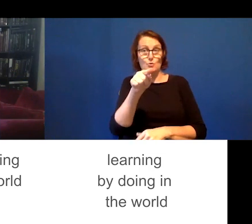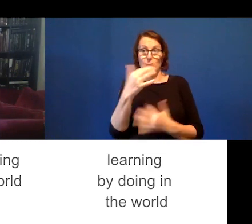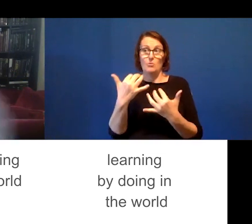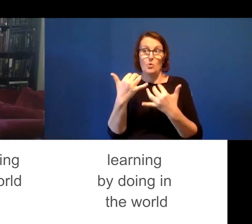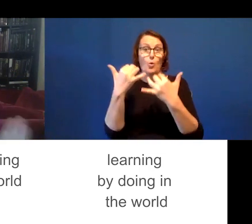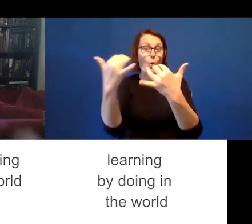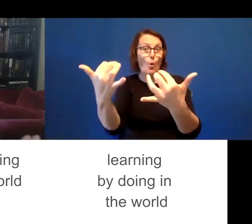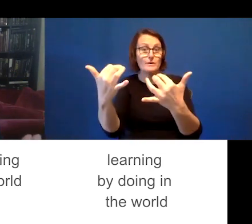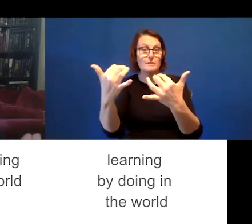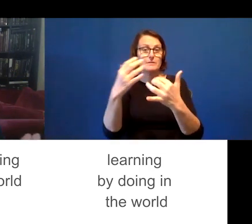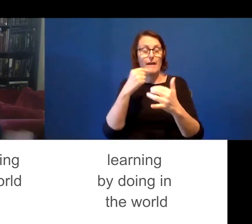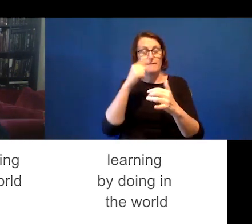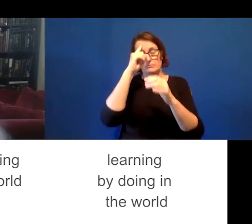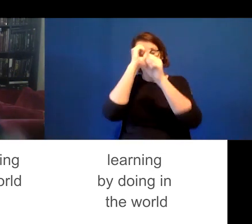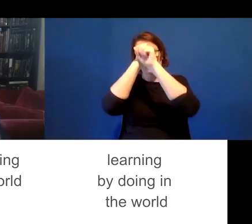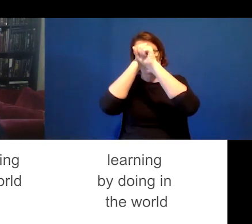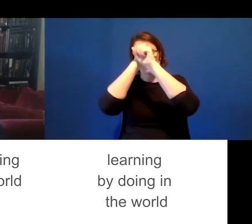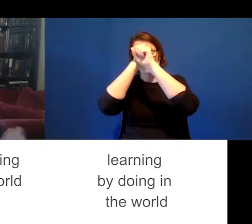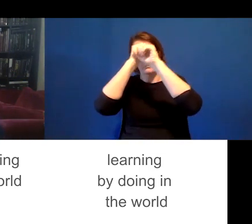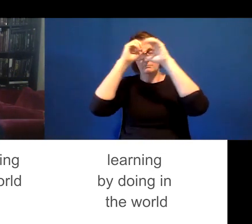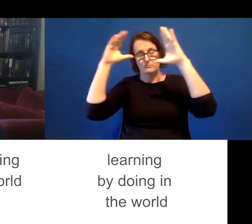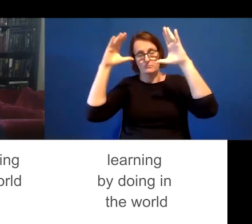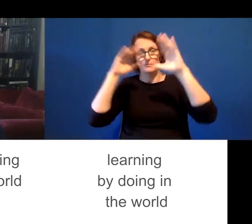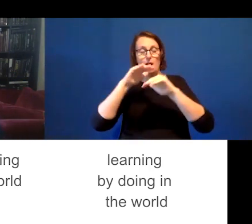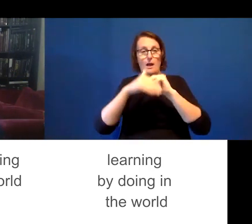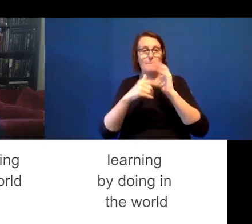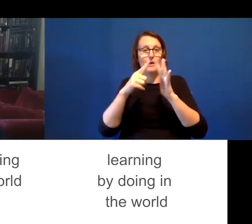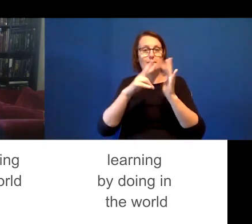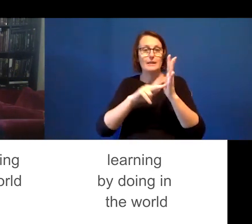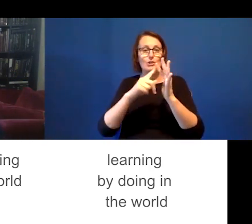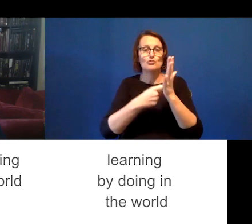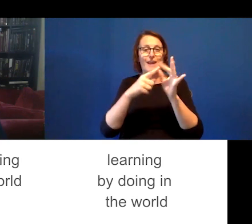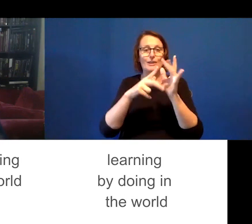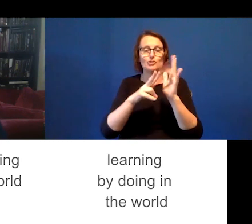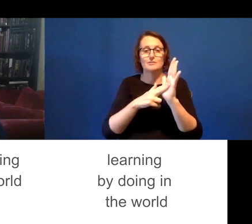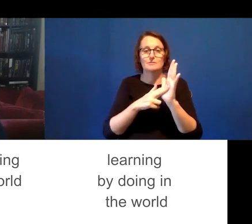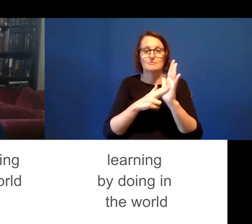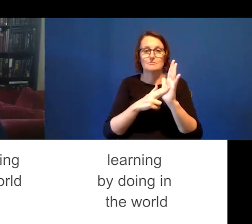mental model of how you think the interactivity works. And the logic